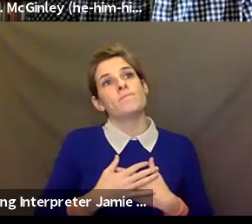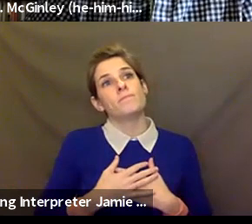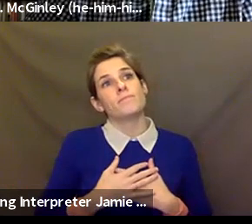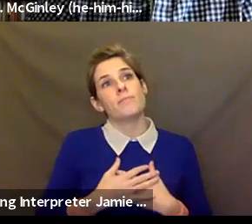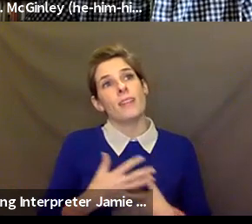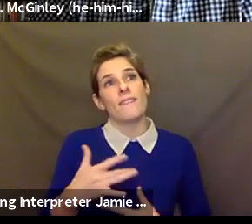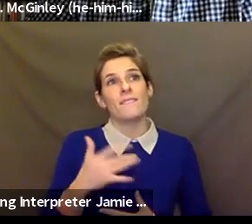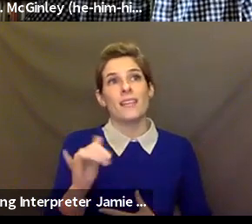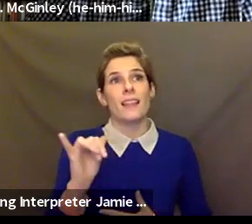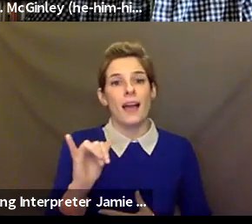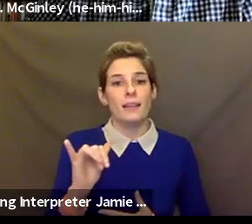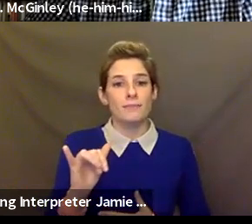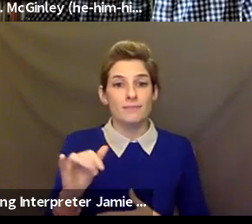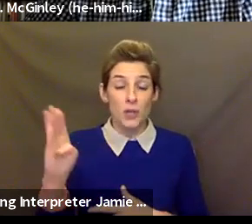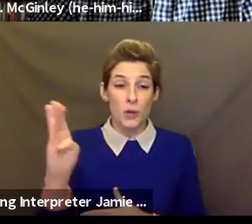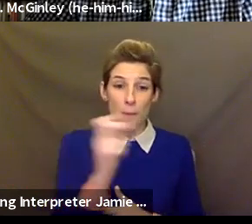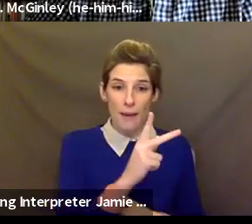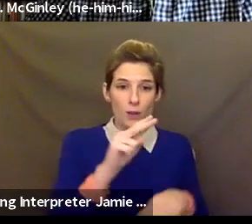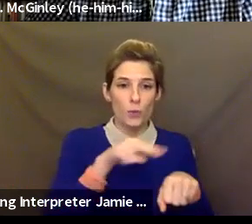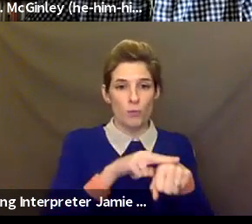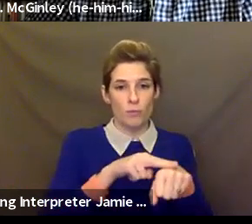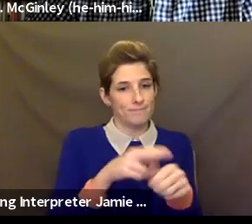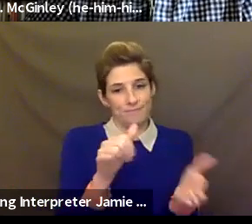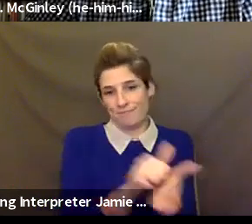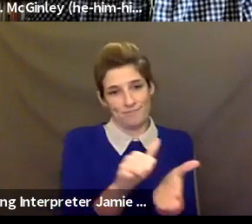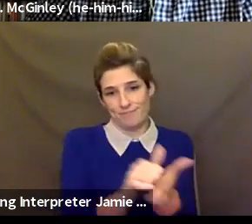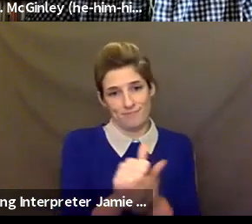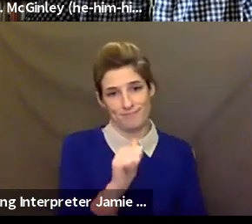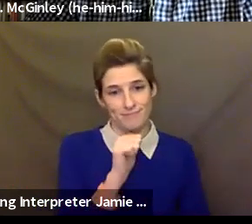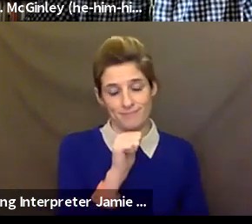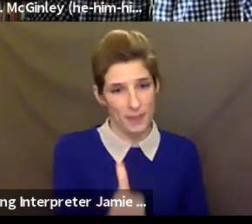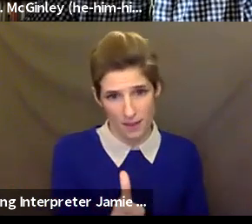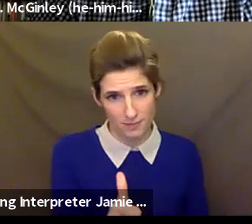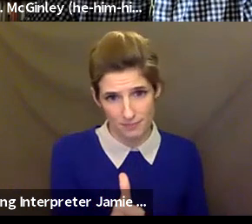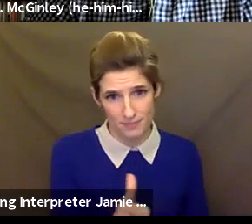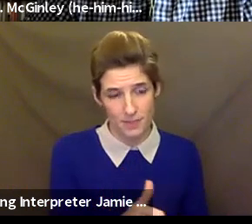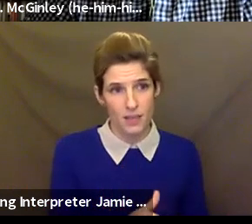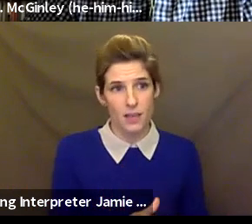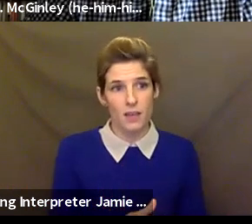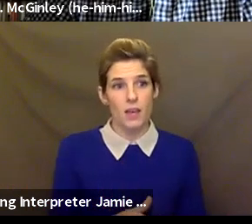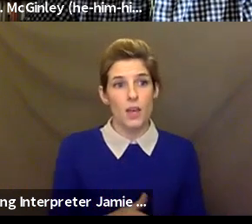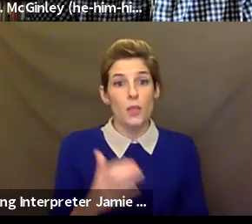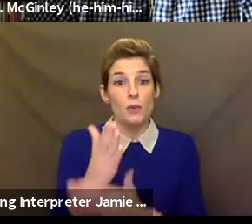going to go back to normal, and I think there are elements and aspects to online teaching and learning that are really here to